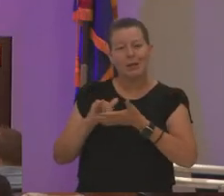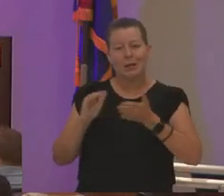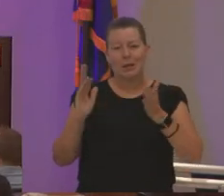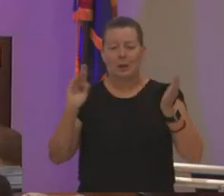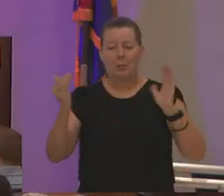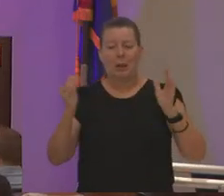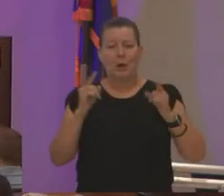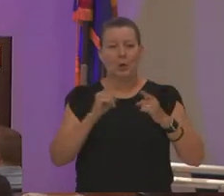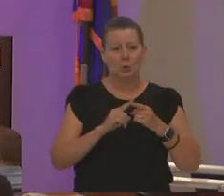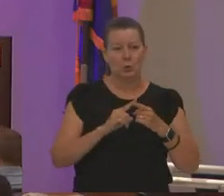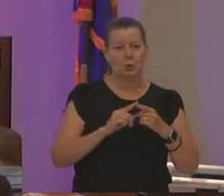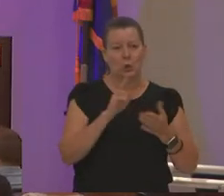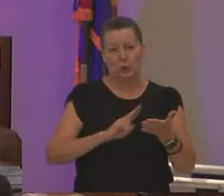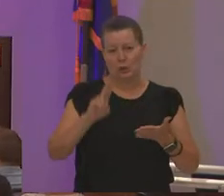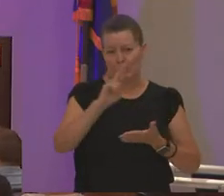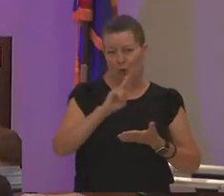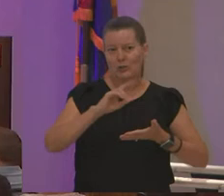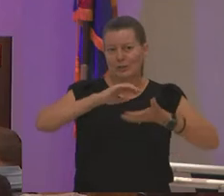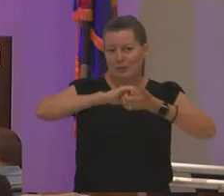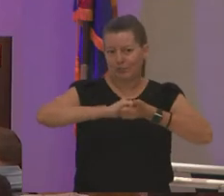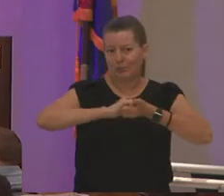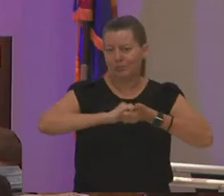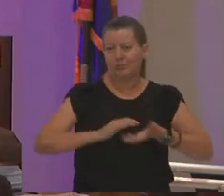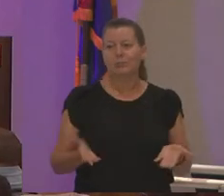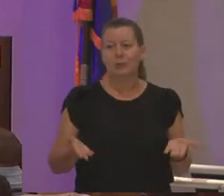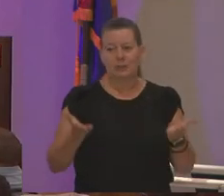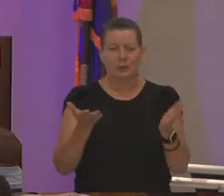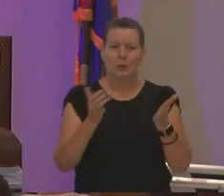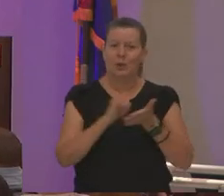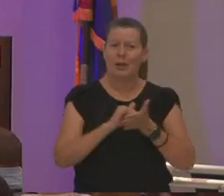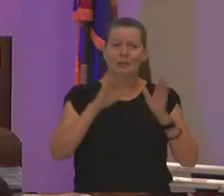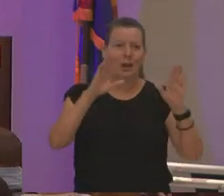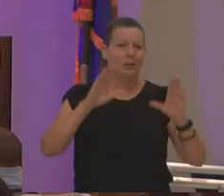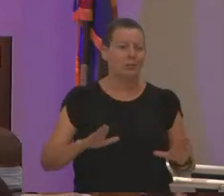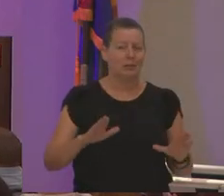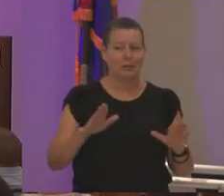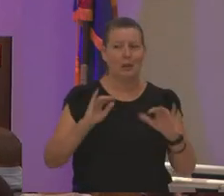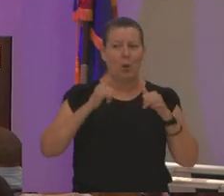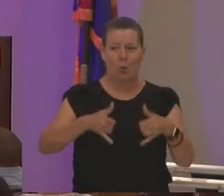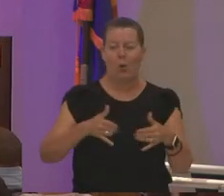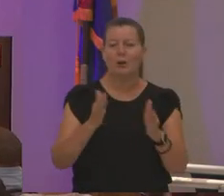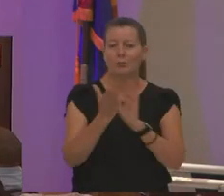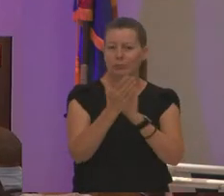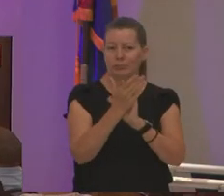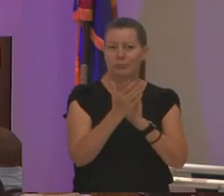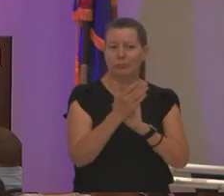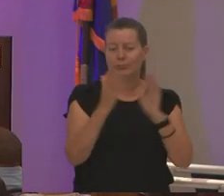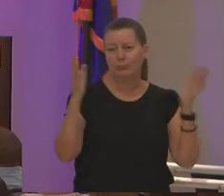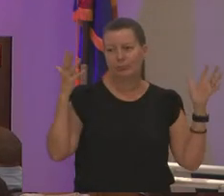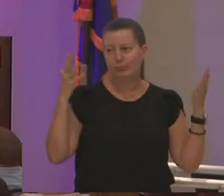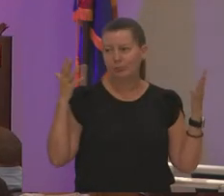counterparts so that's a really really excellent award please give them a round of applause we have